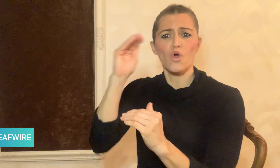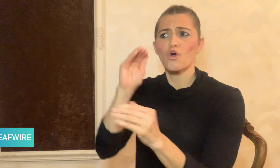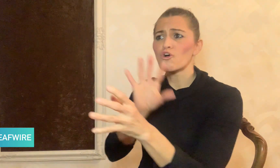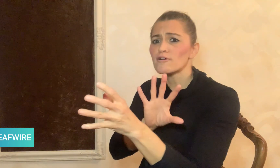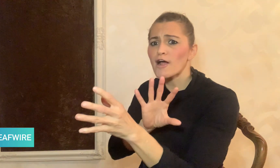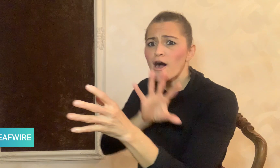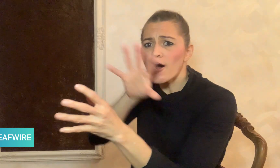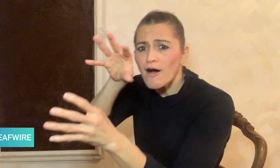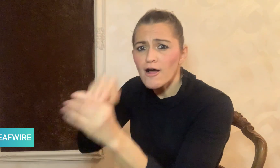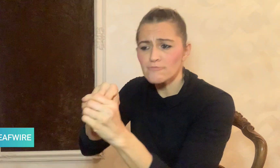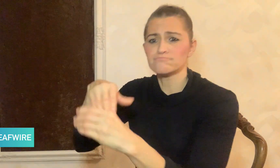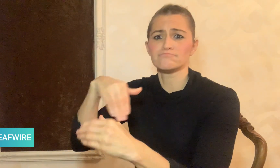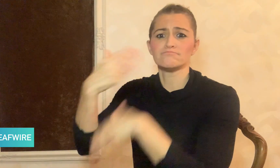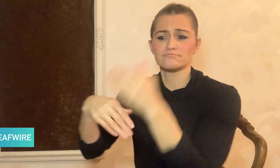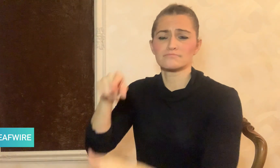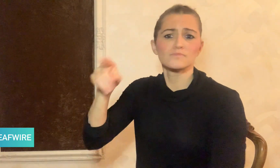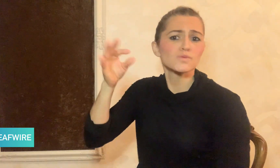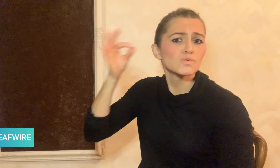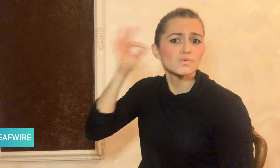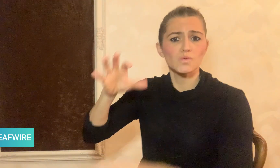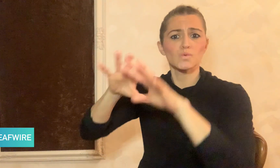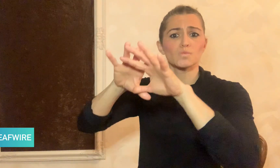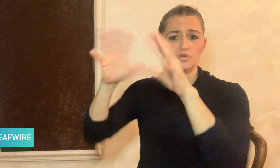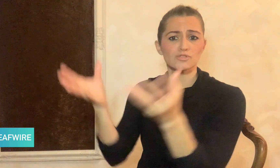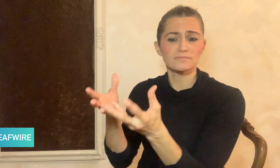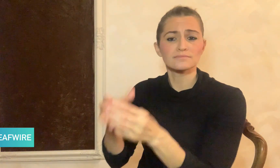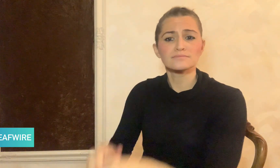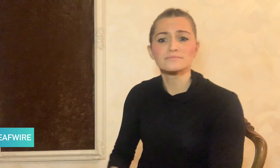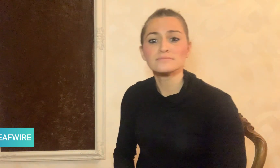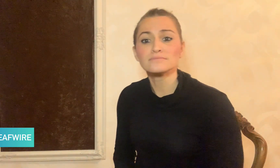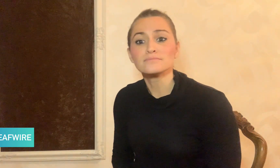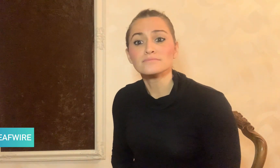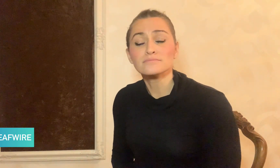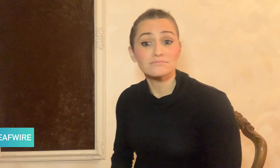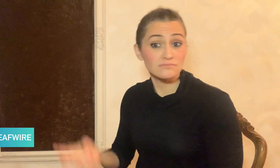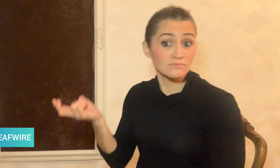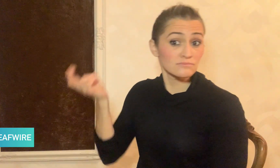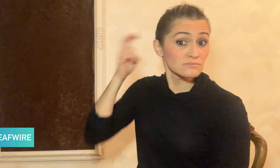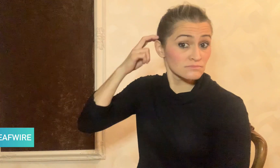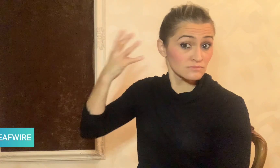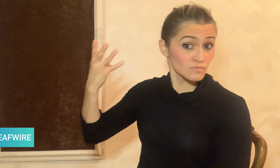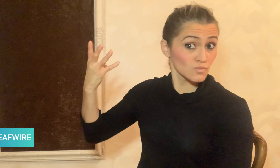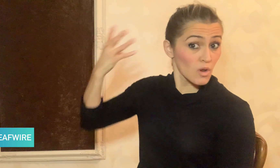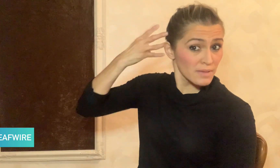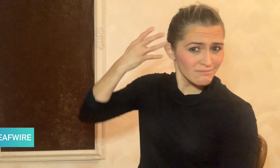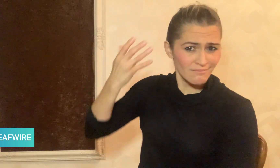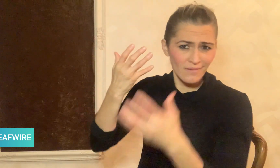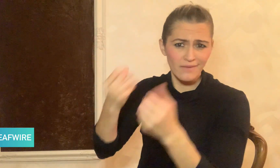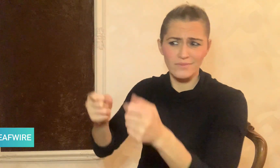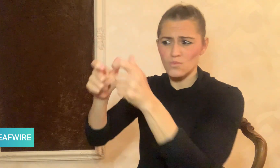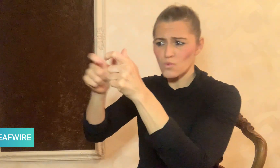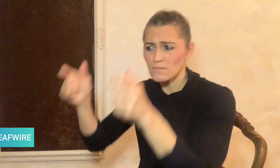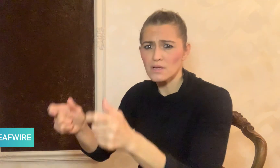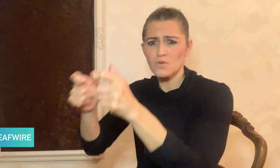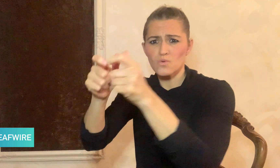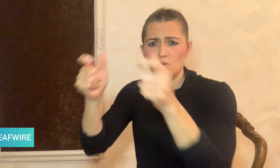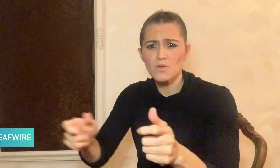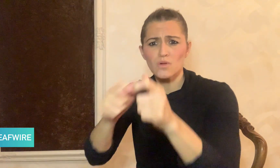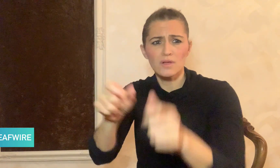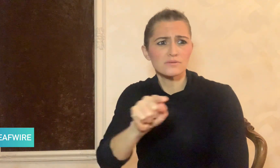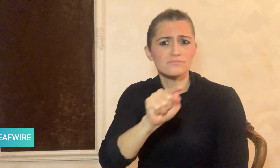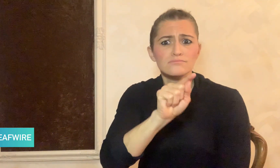and other barriers, so they get a CI to try to participate